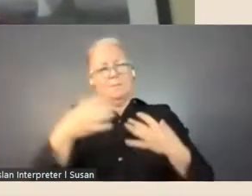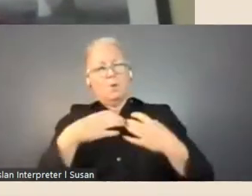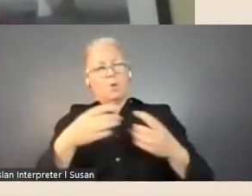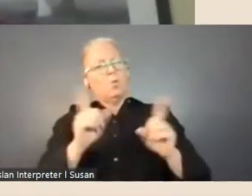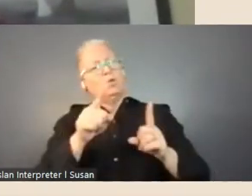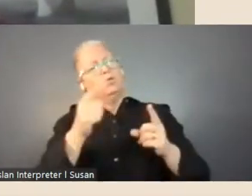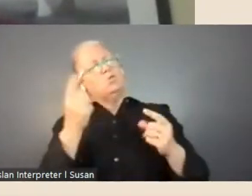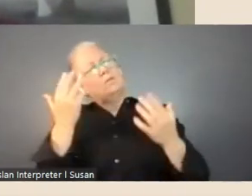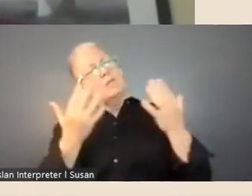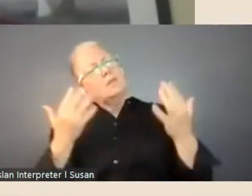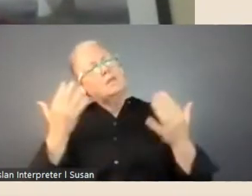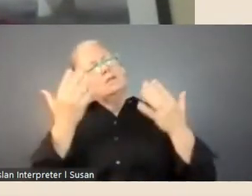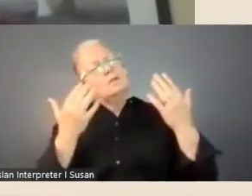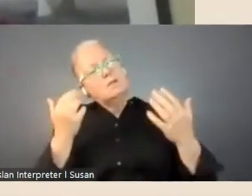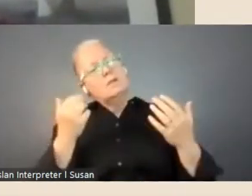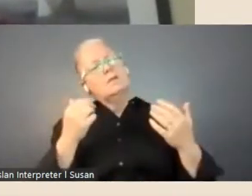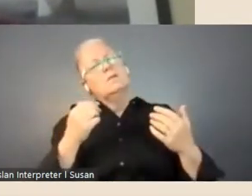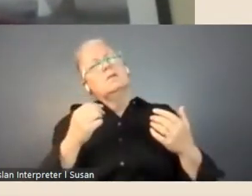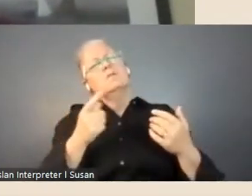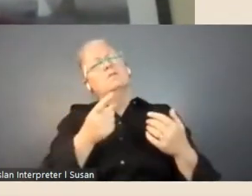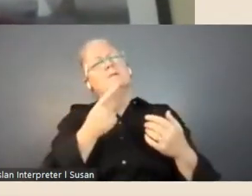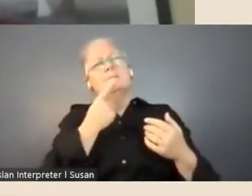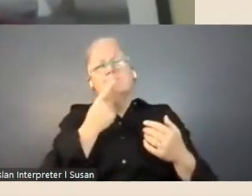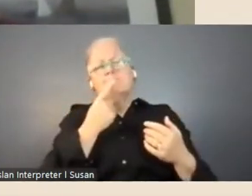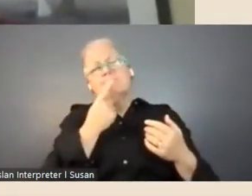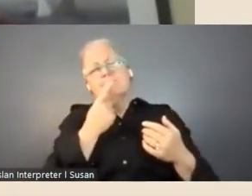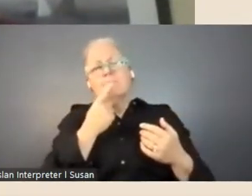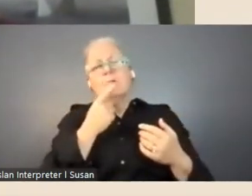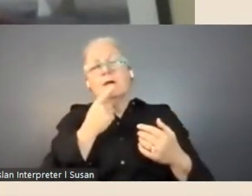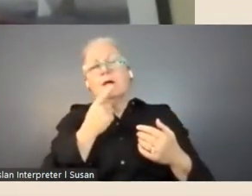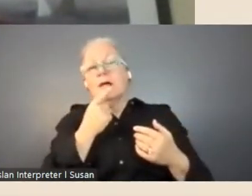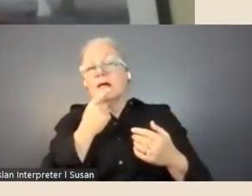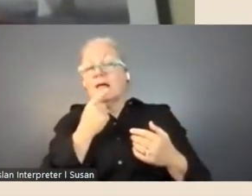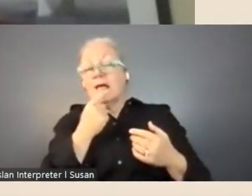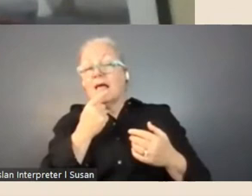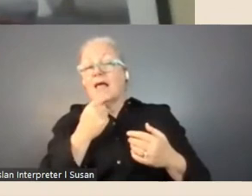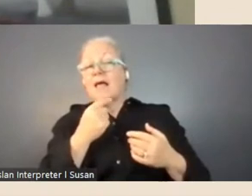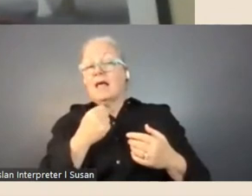some assurance that you've, you've already made a bit of a start, you know so it's